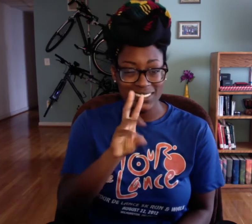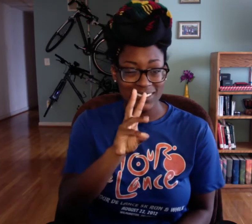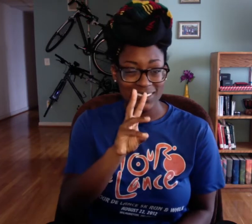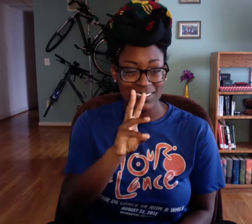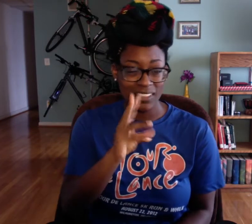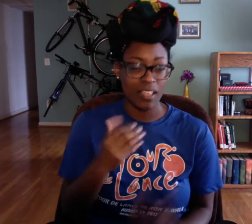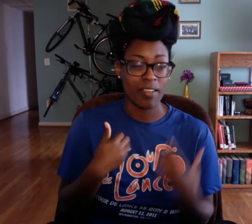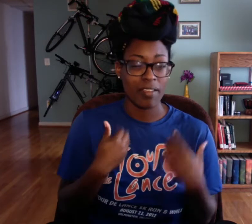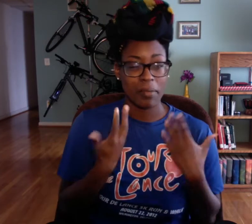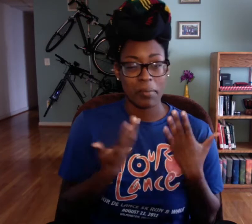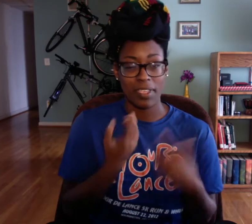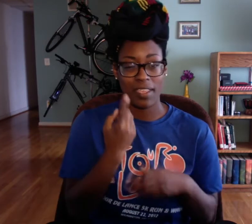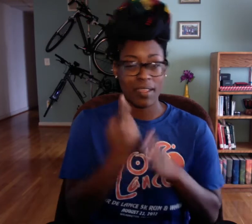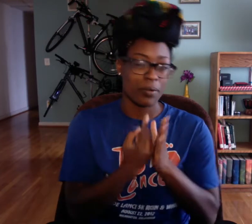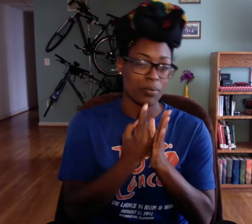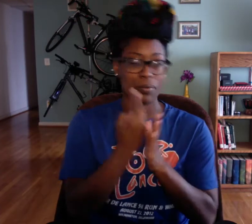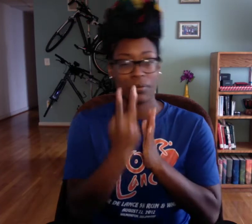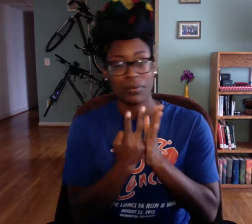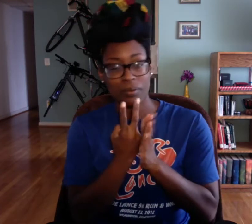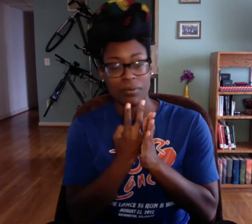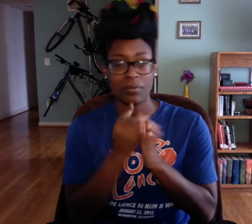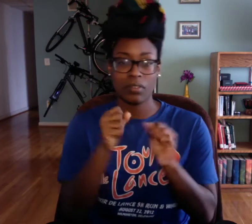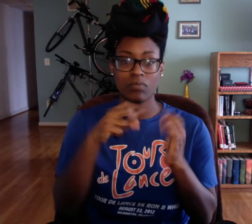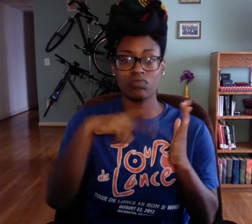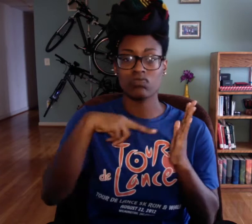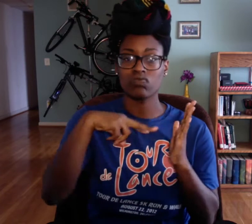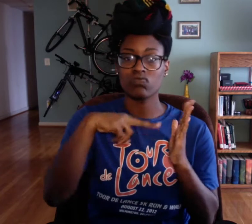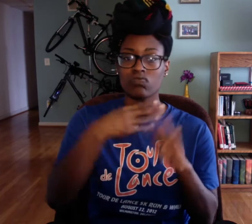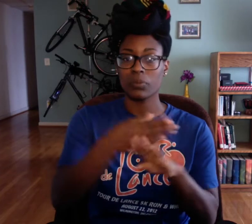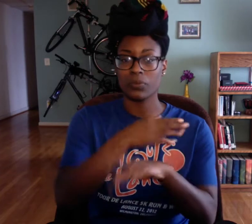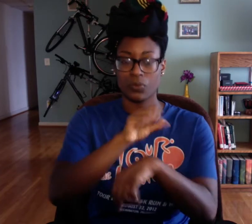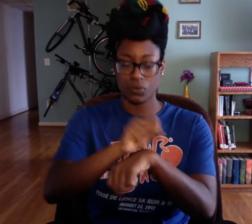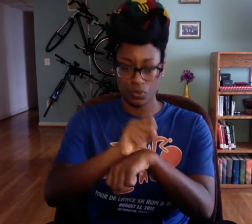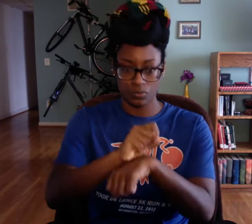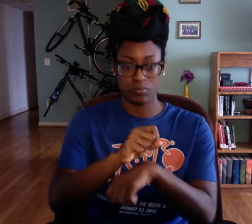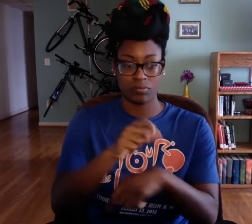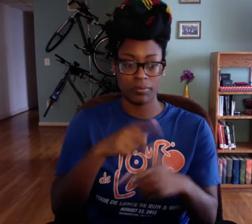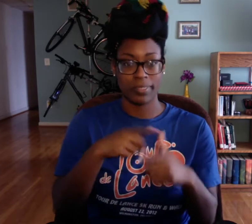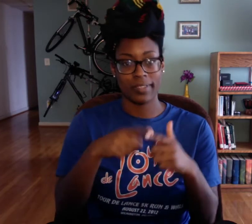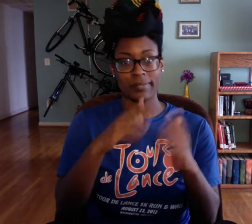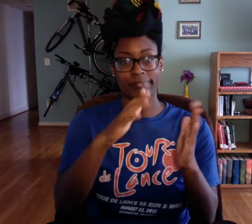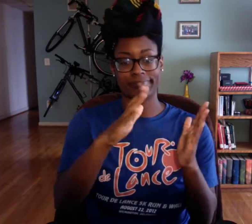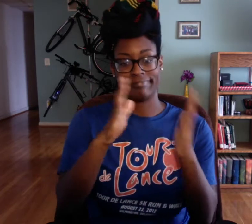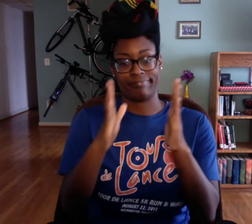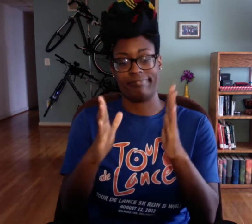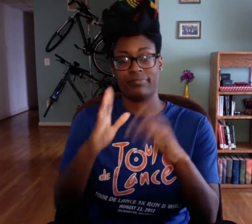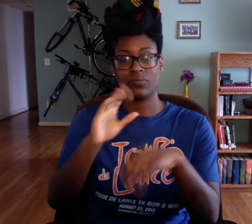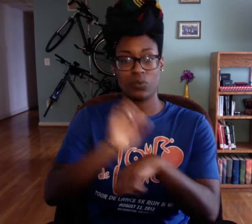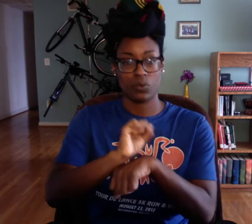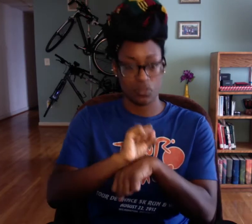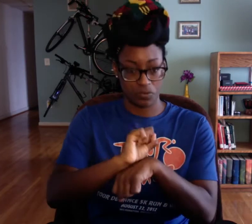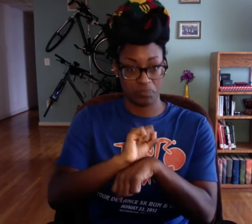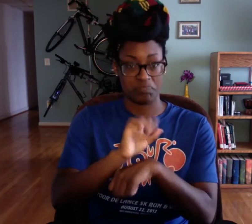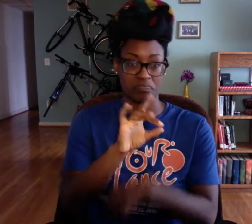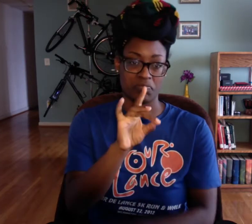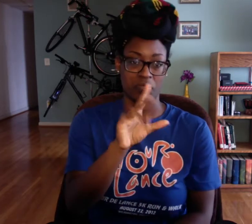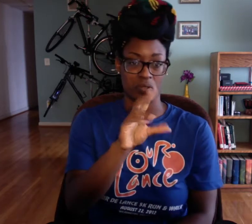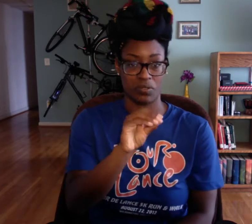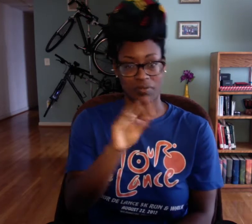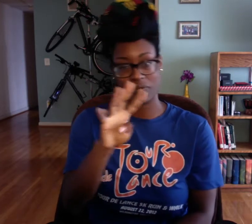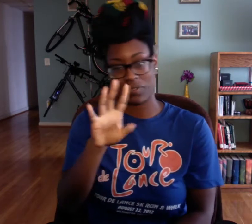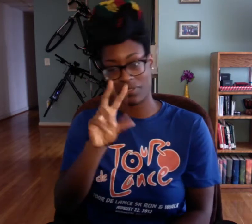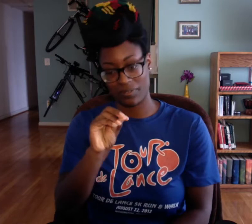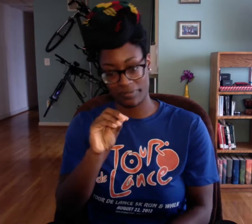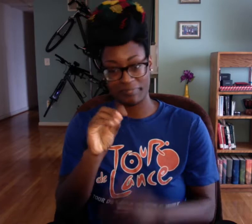I get up at, I would have to get up at like 6 AM have an hour or two before work and go